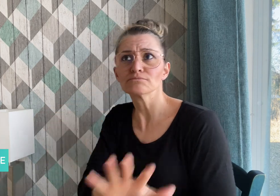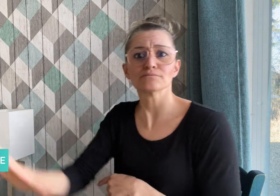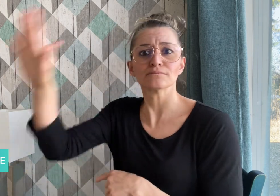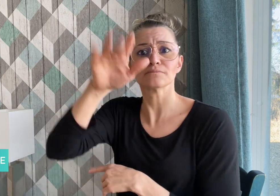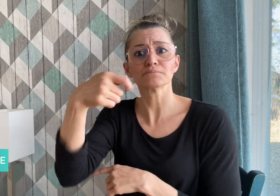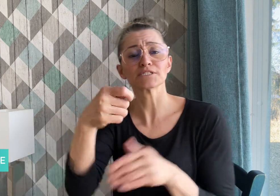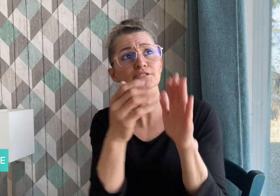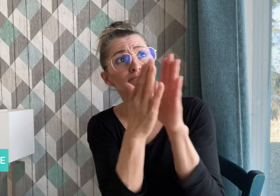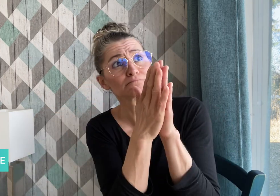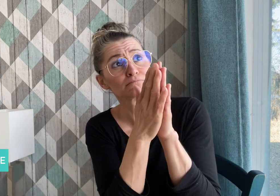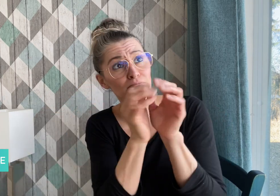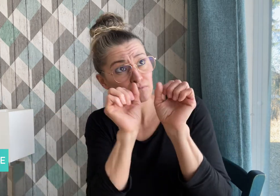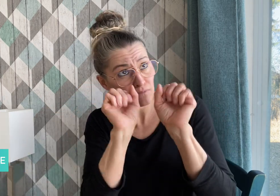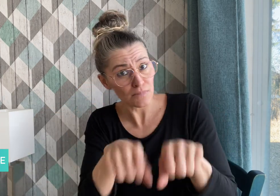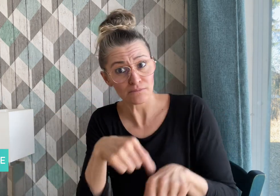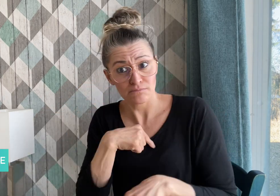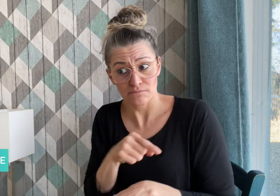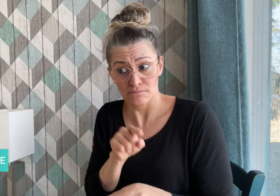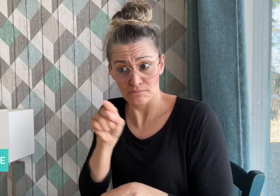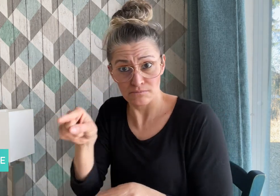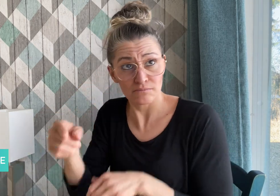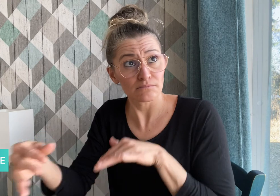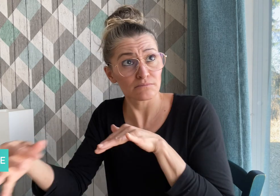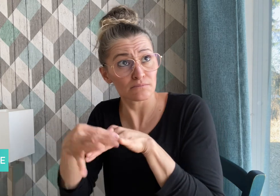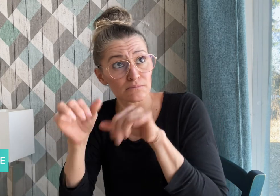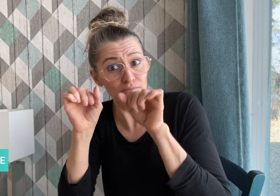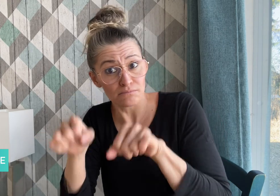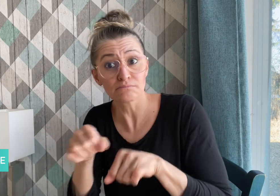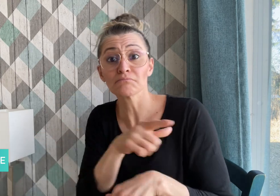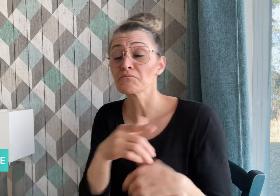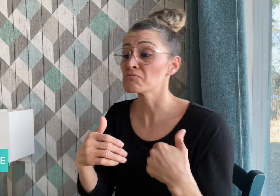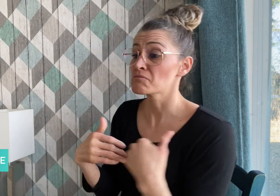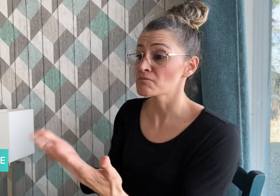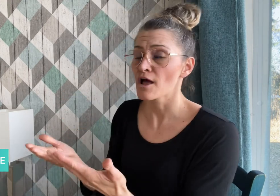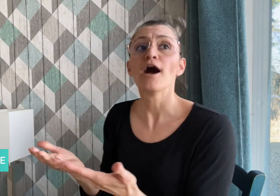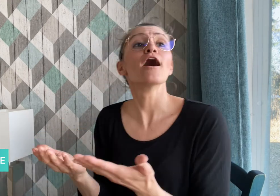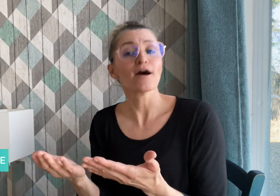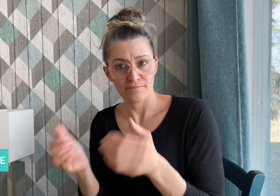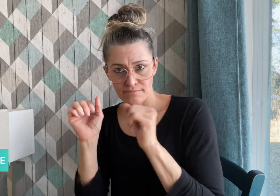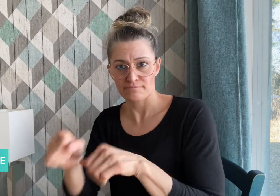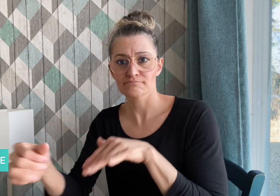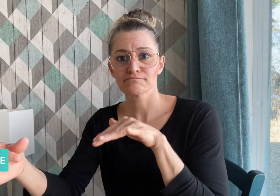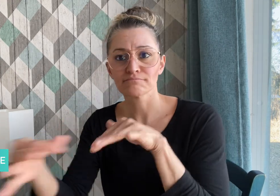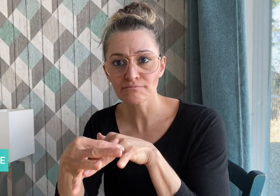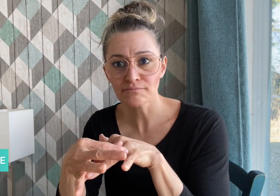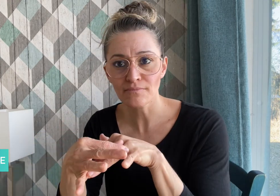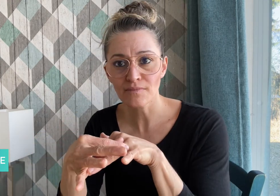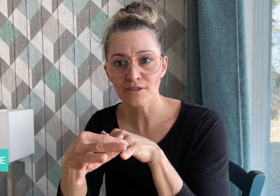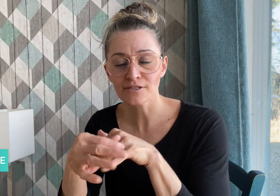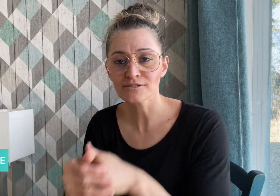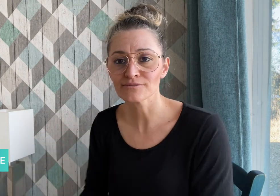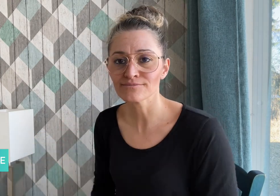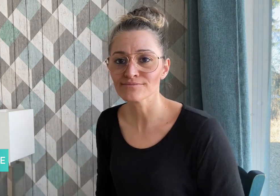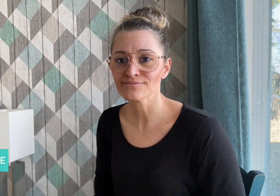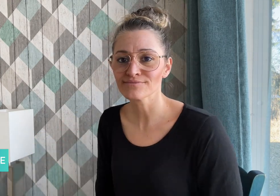permission from the President before getting married.